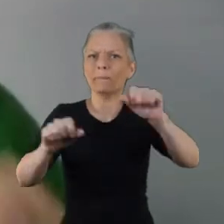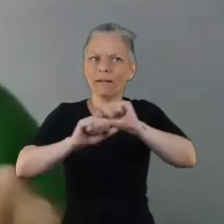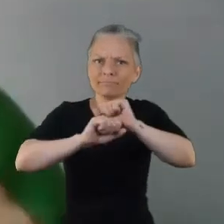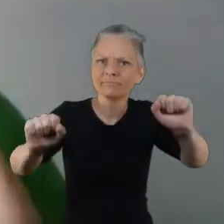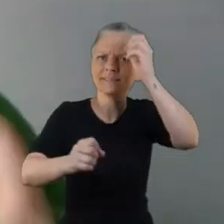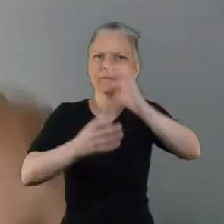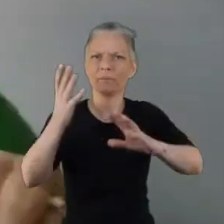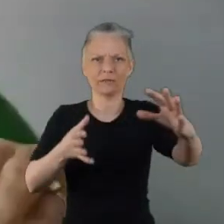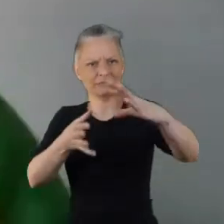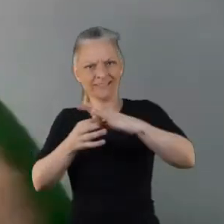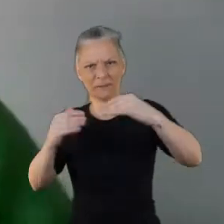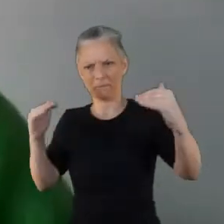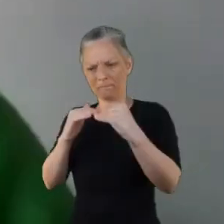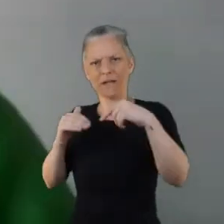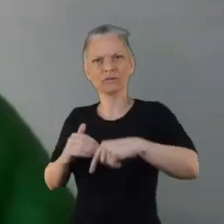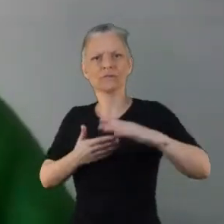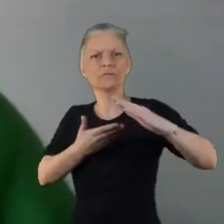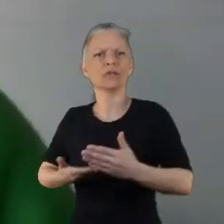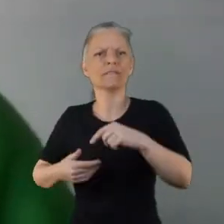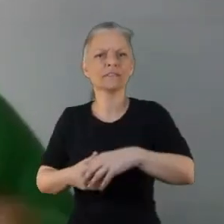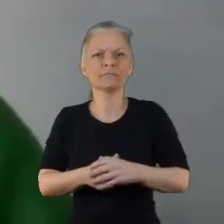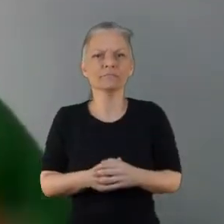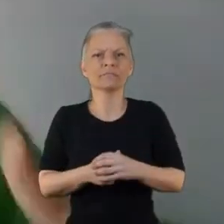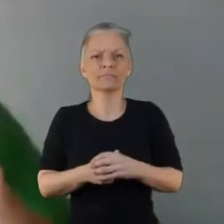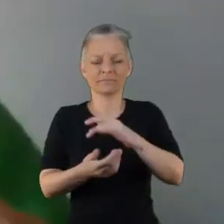experiences at the heart in the mental health system in collaboration